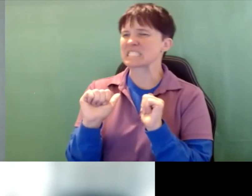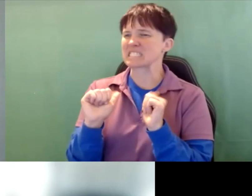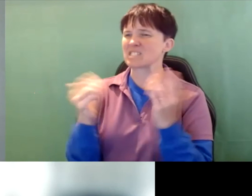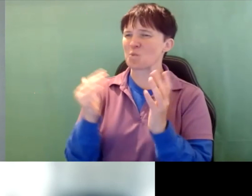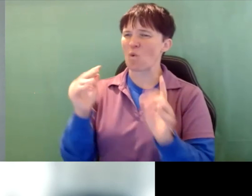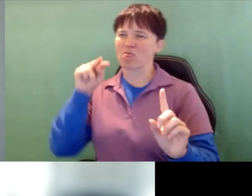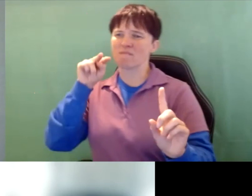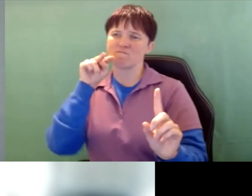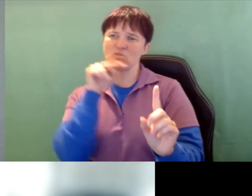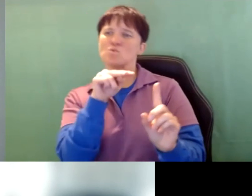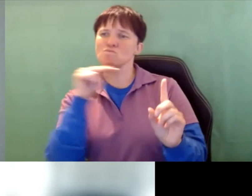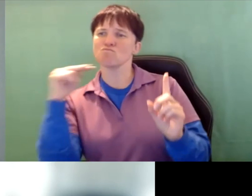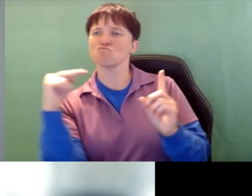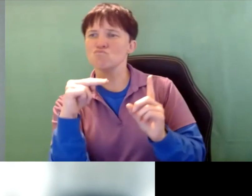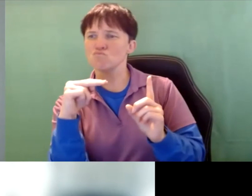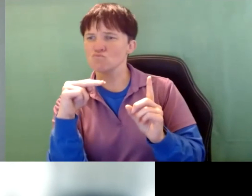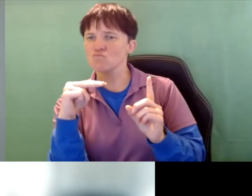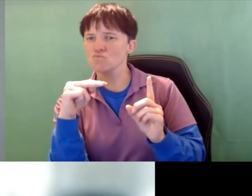at in in the trenches.